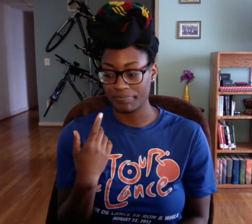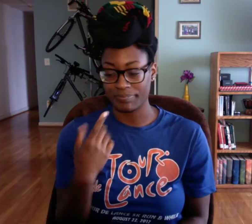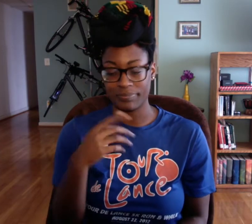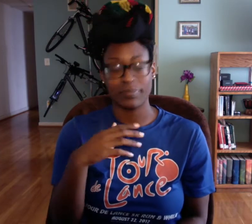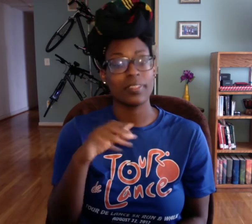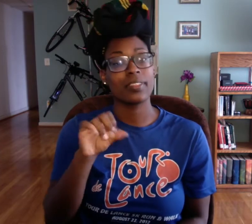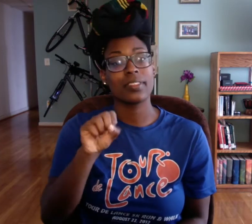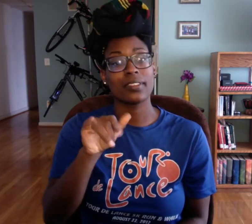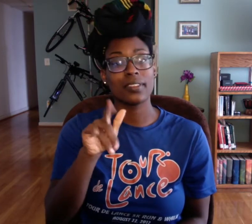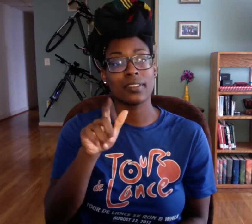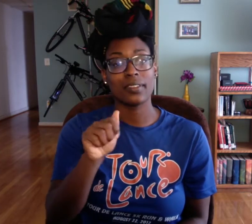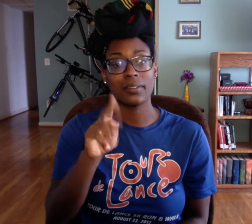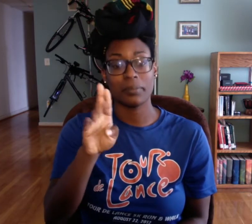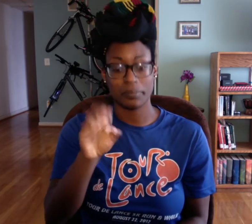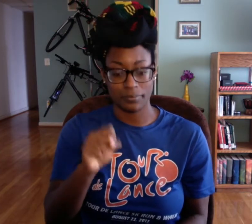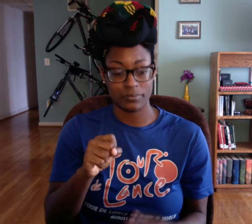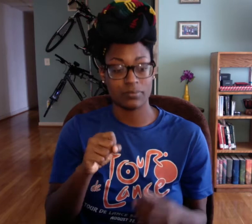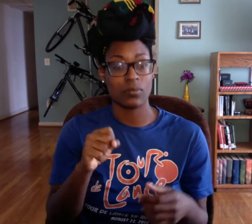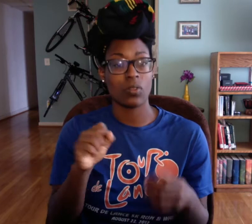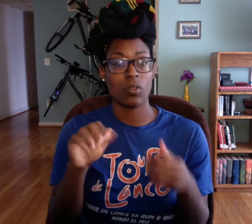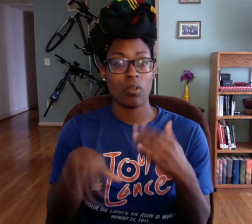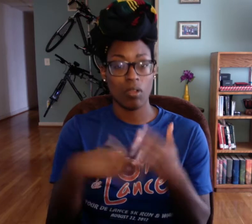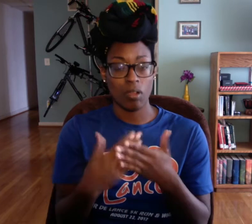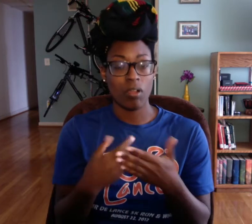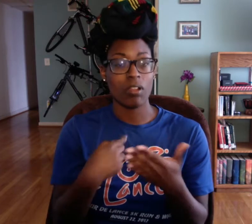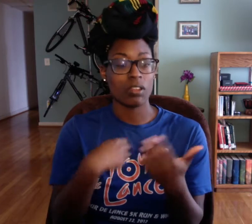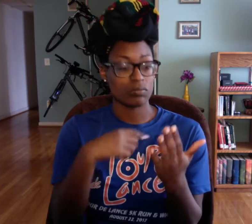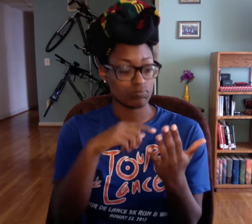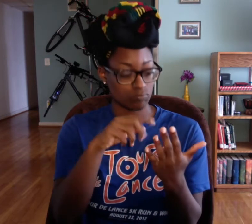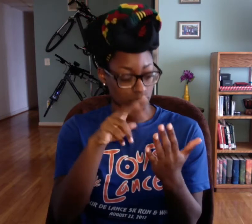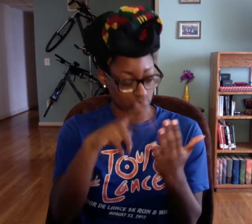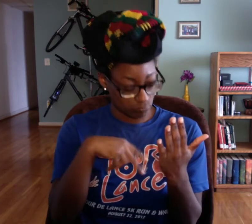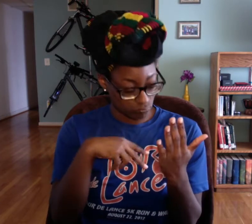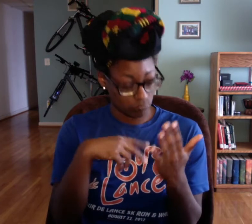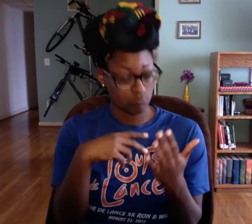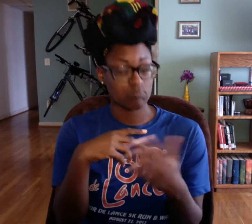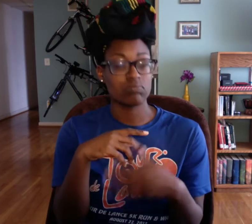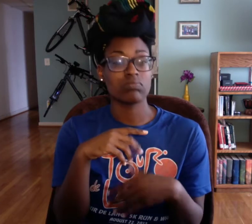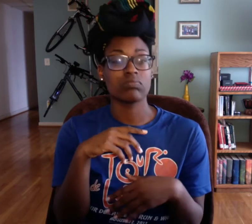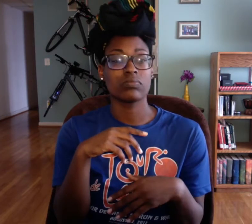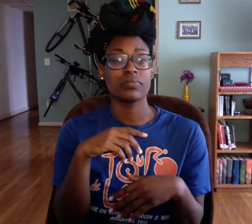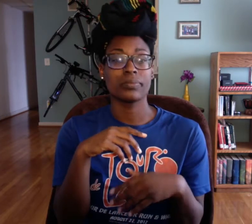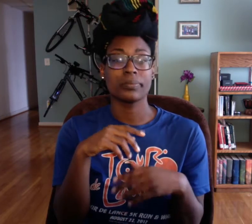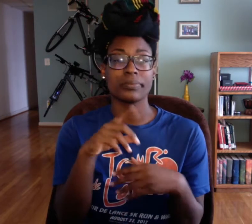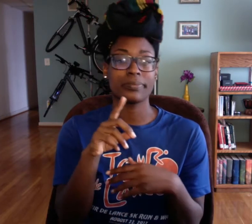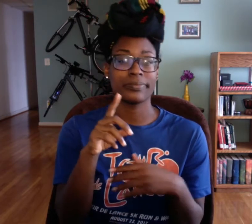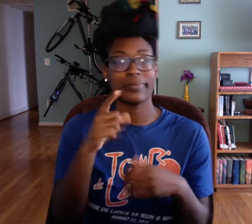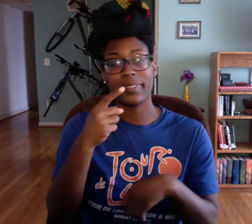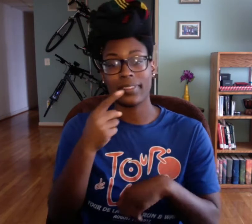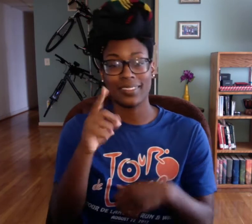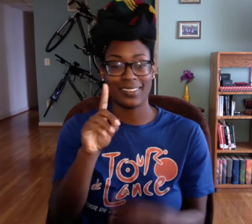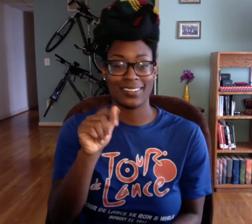done that needs to be done. So the syllabus, or thee syllabi I guess that's how you say it.